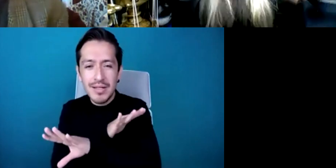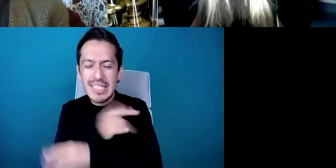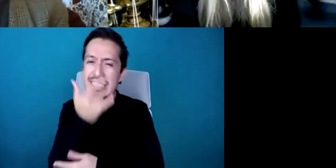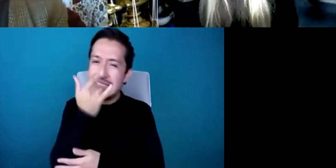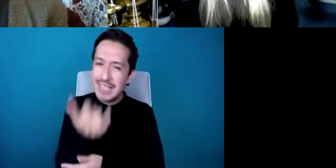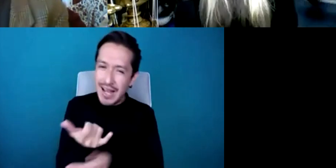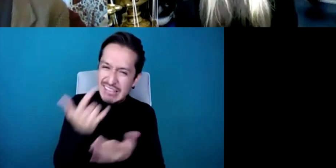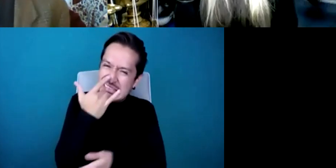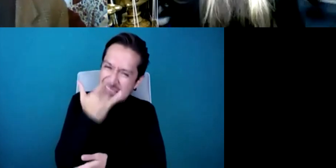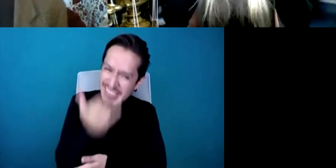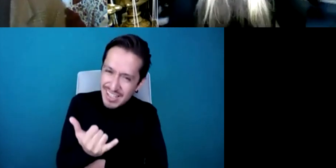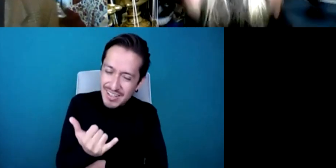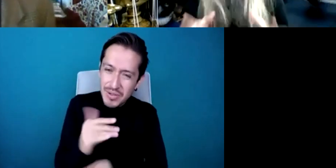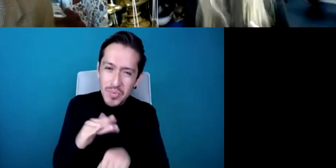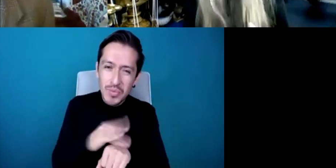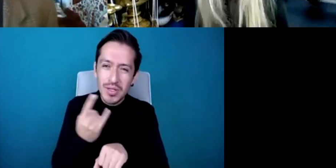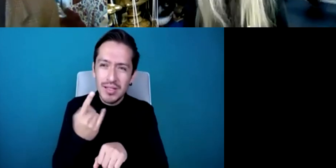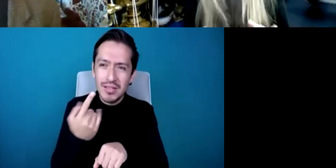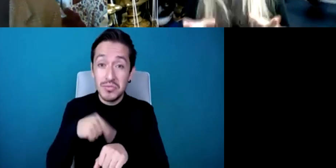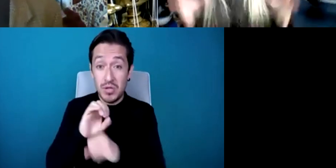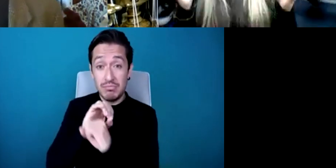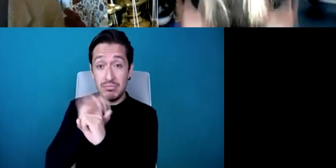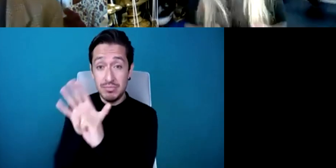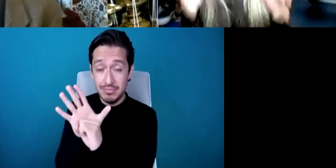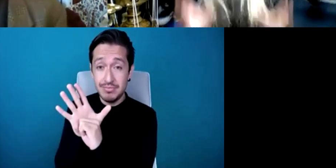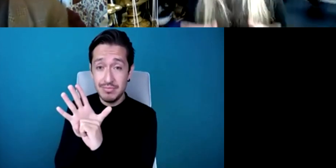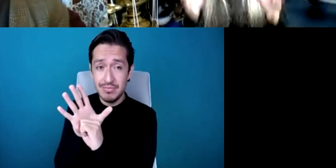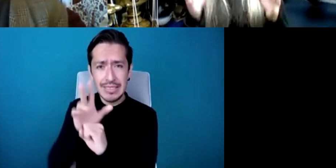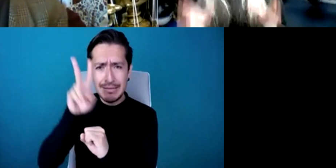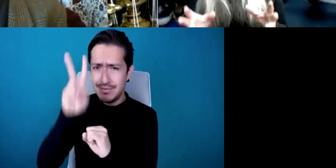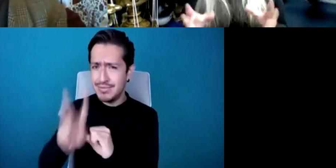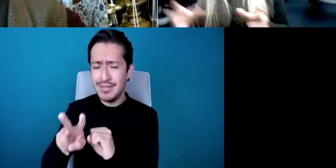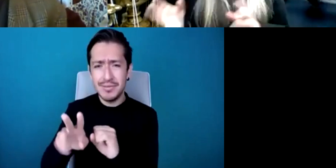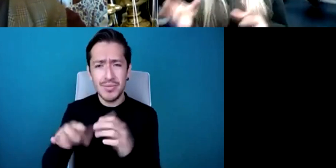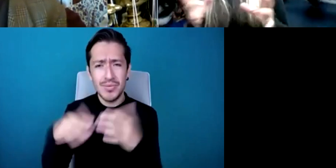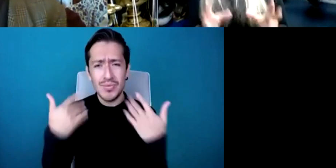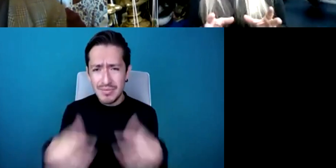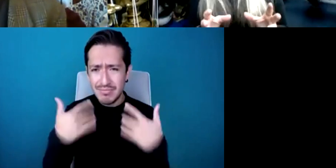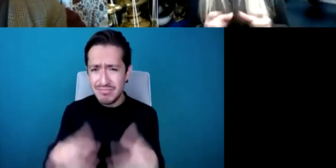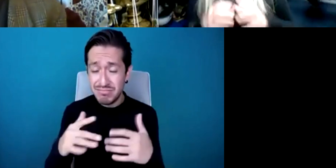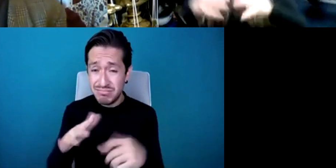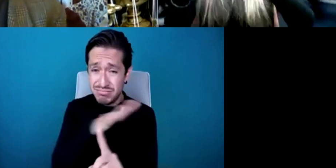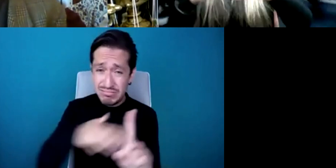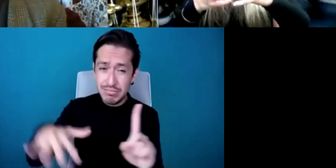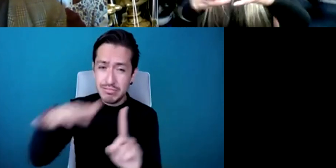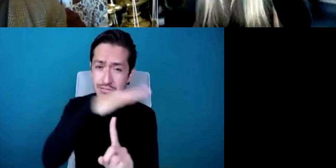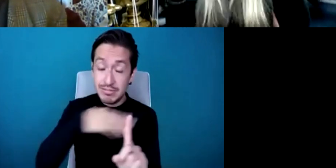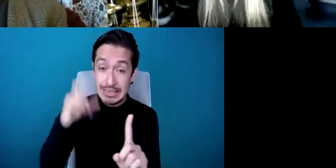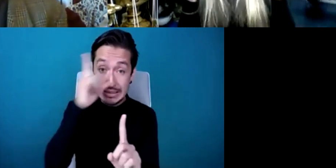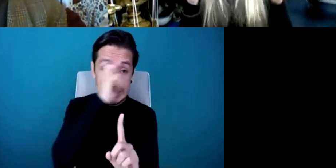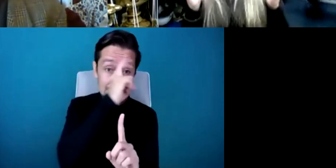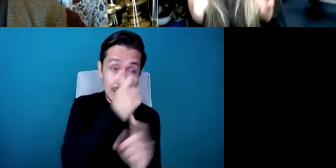this whole pandemic has hit everybody in one way or another big or small it's impacted all